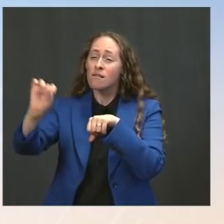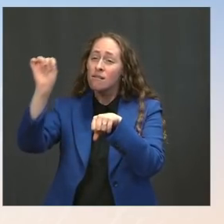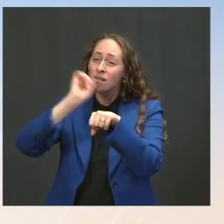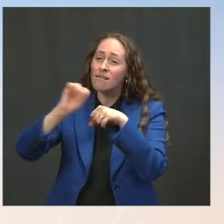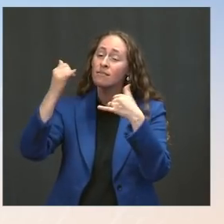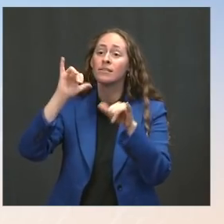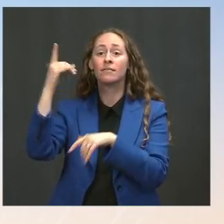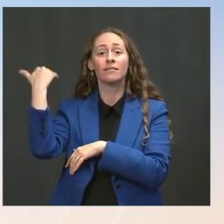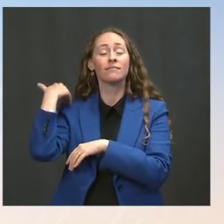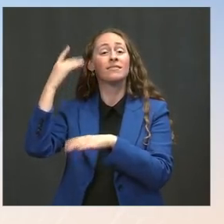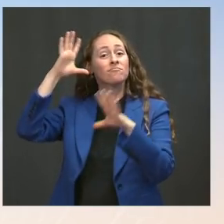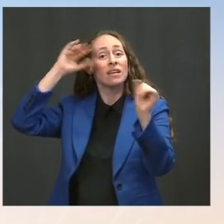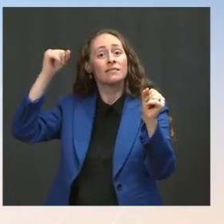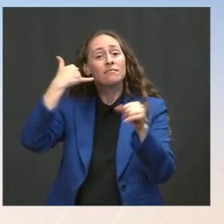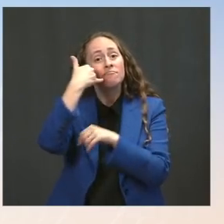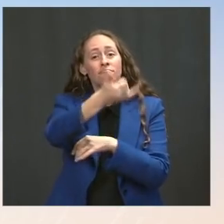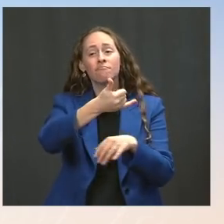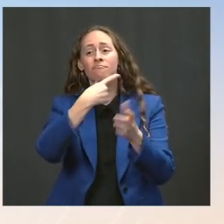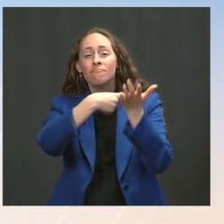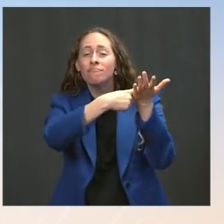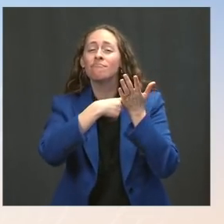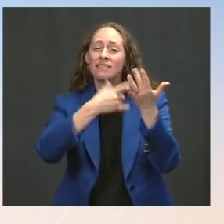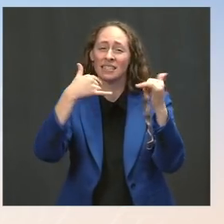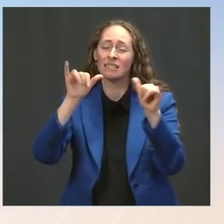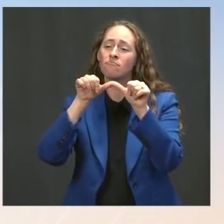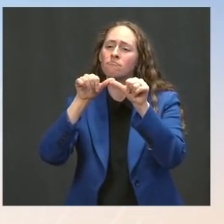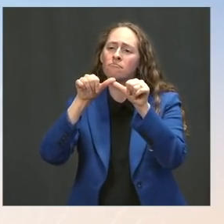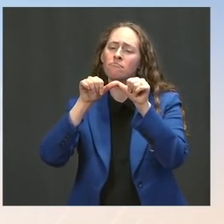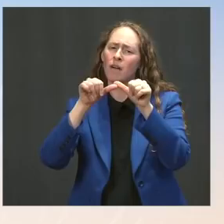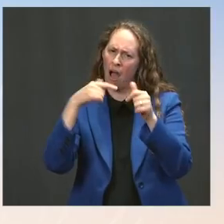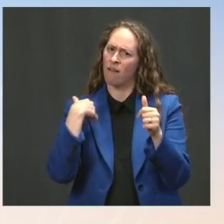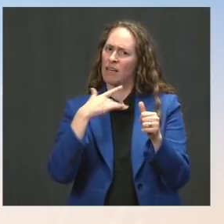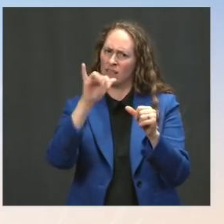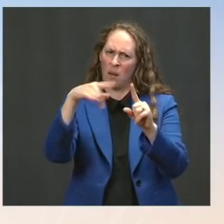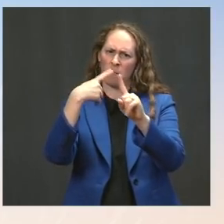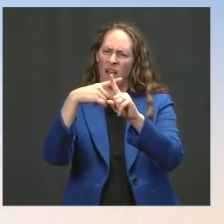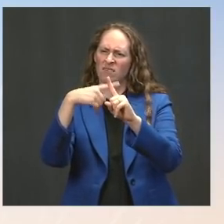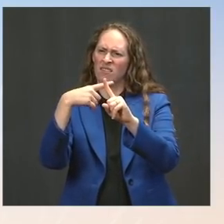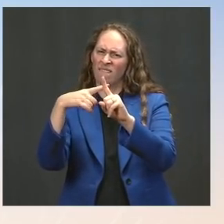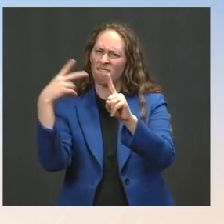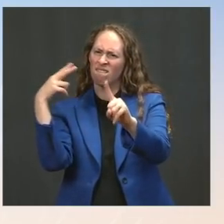We're encouraged as we've reached the final issues that need to be worked out and are confident about the path forward.